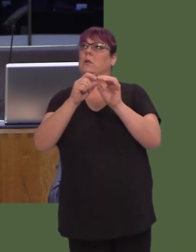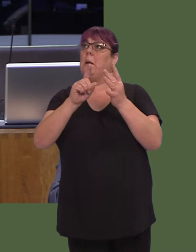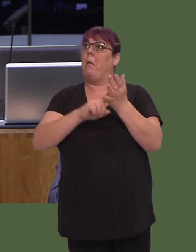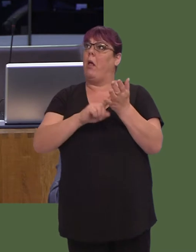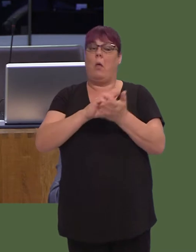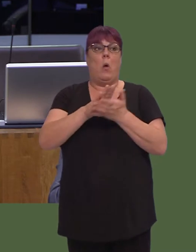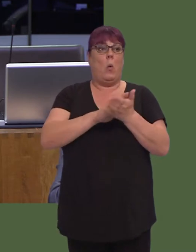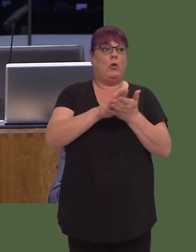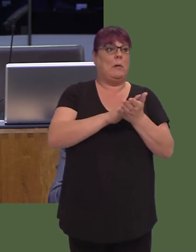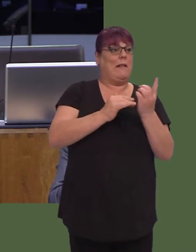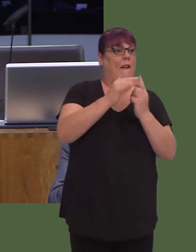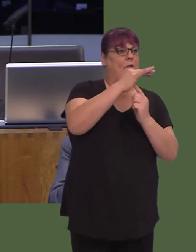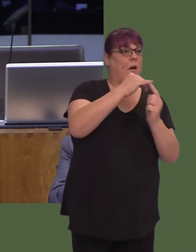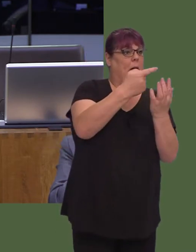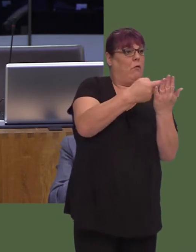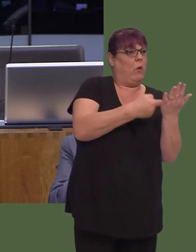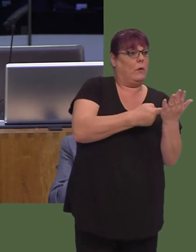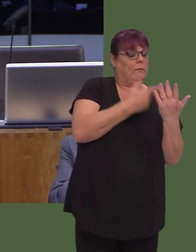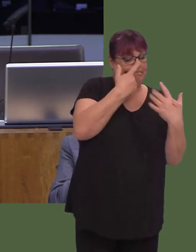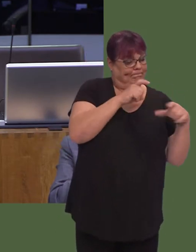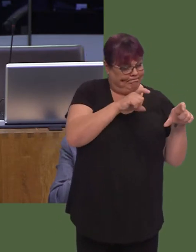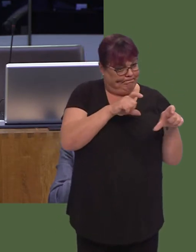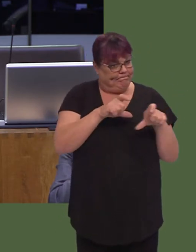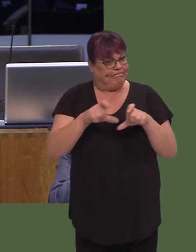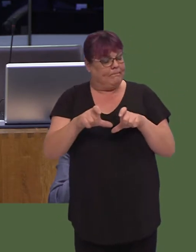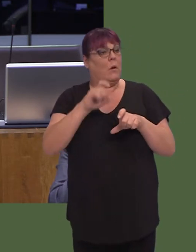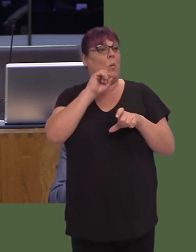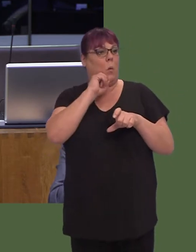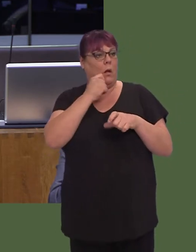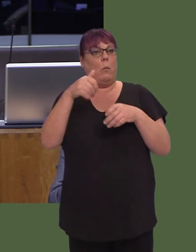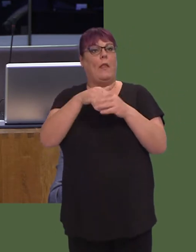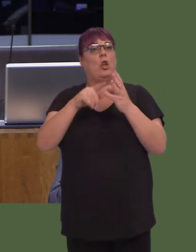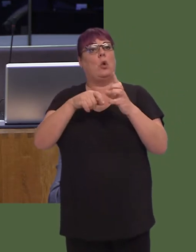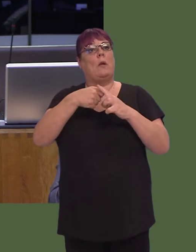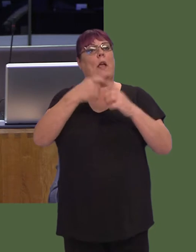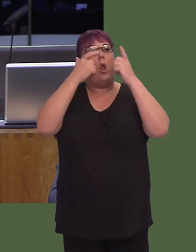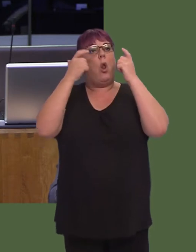single one of themó will be preserved in UK law until such time as the UK Parliament